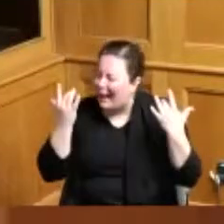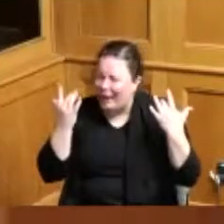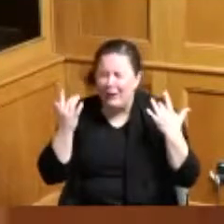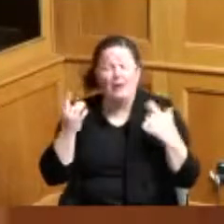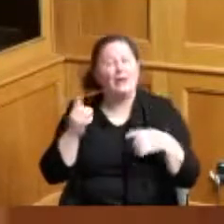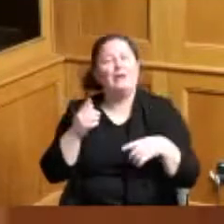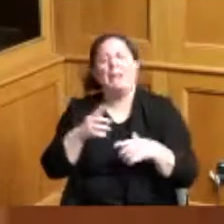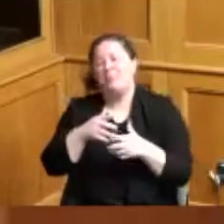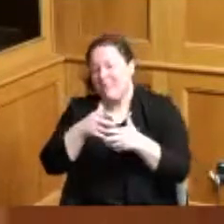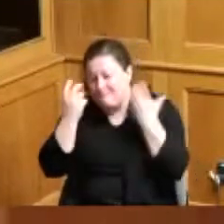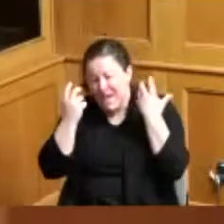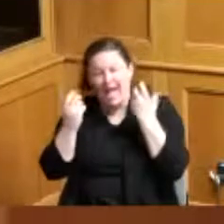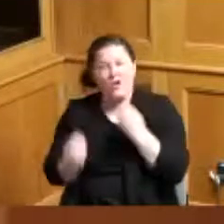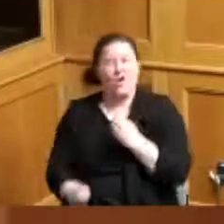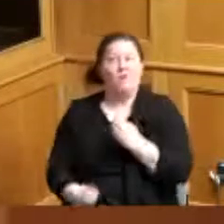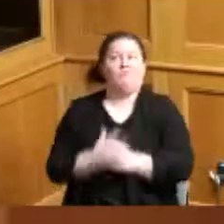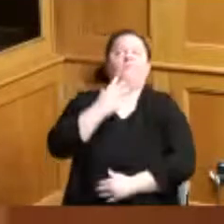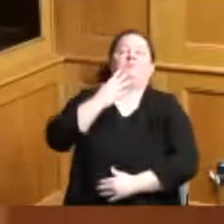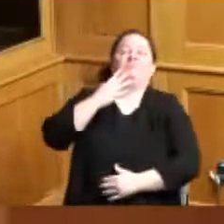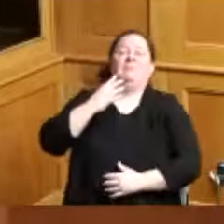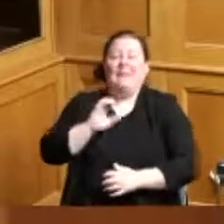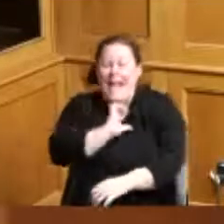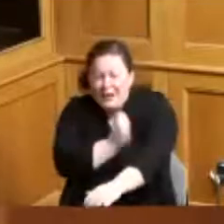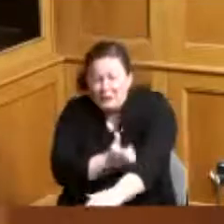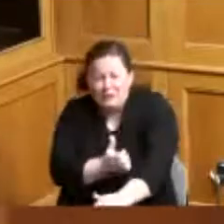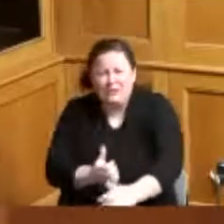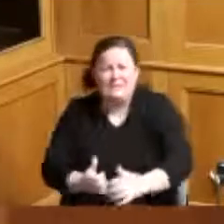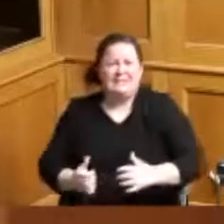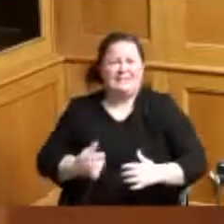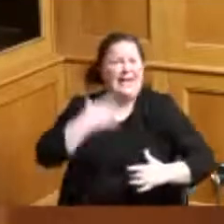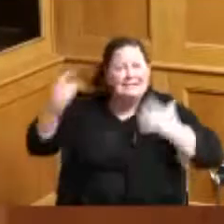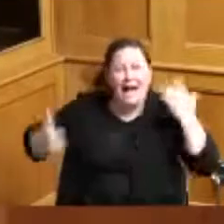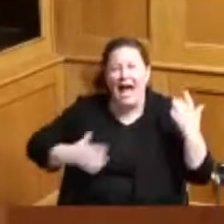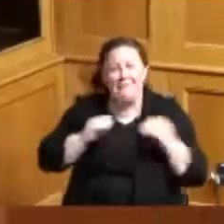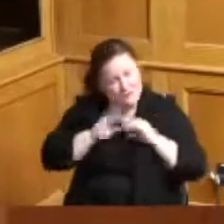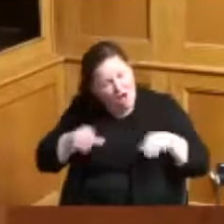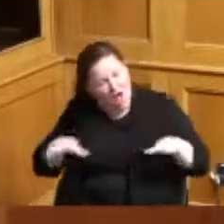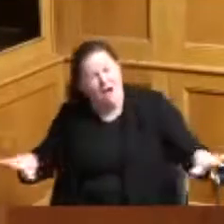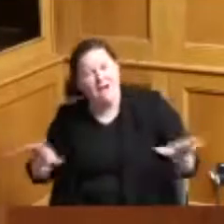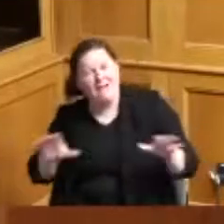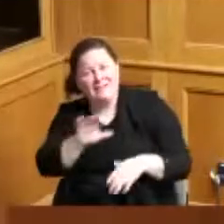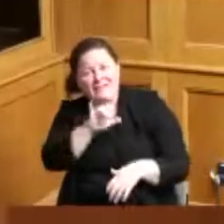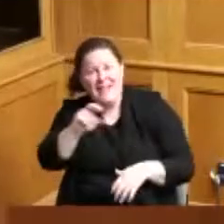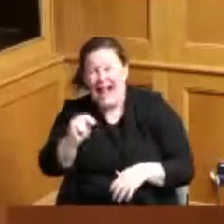and excitement to this community and went to the Super Bowl I mean no small achievement so I say